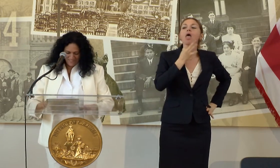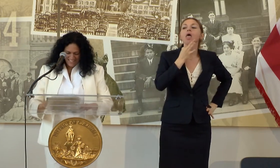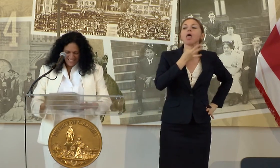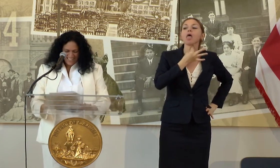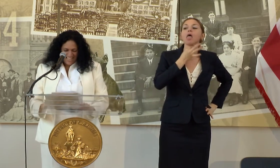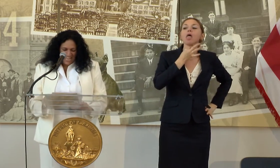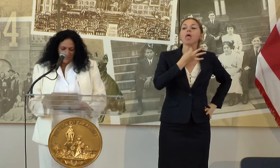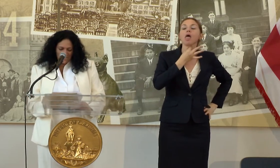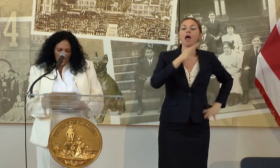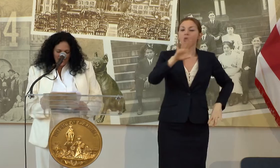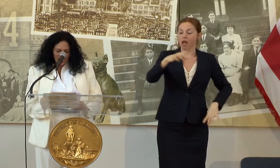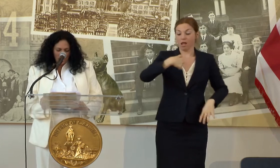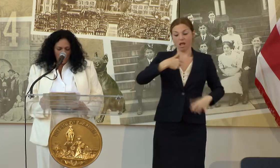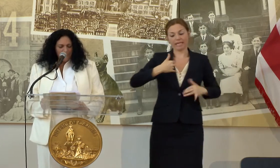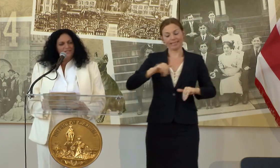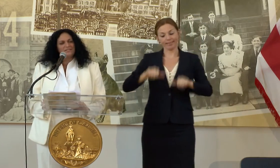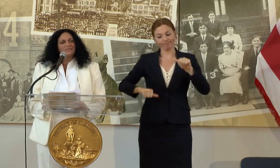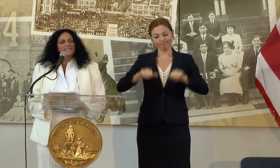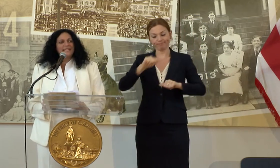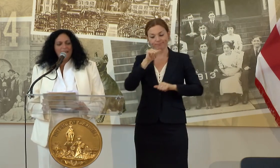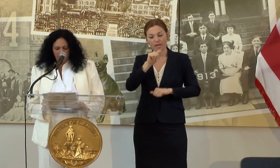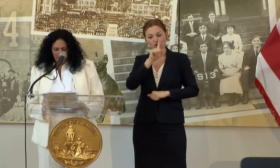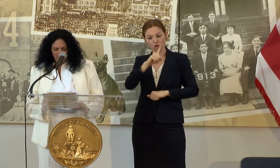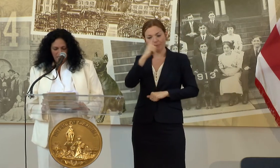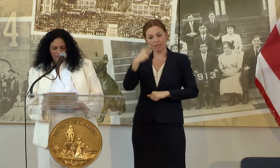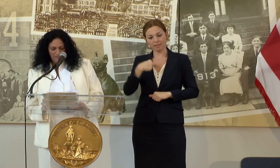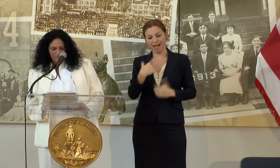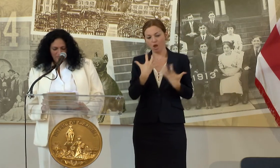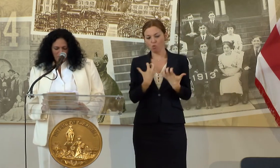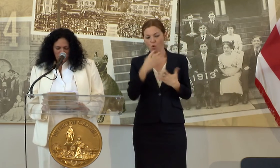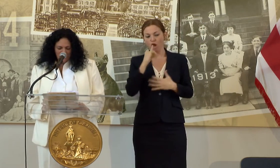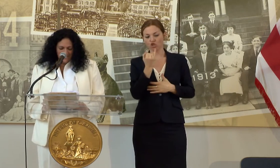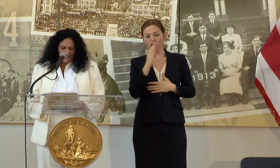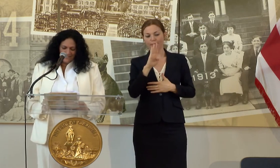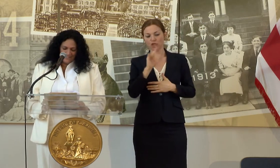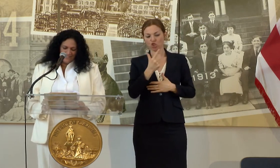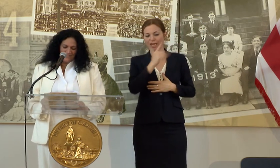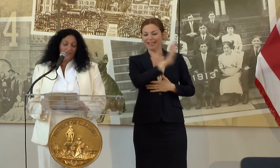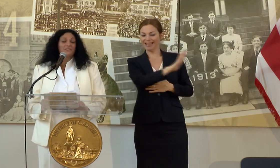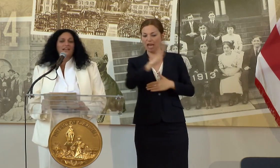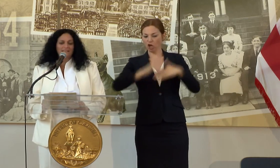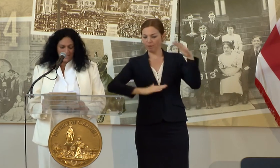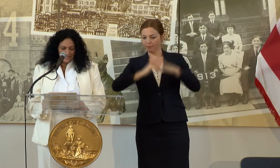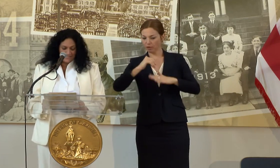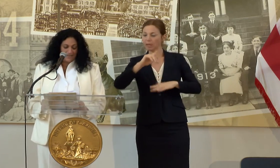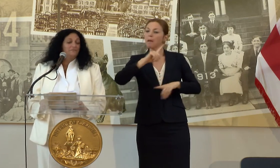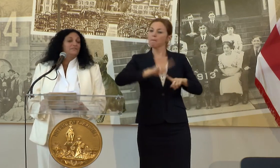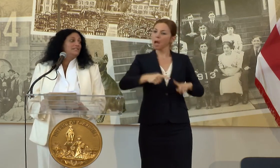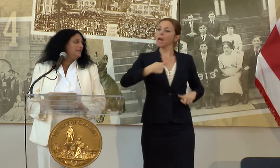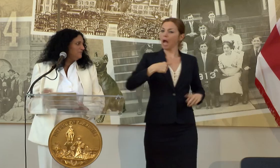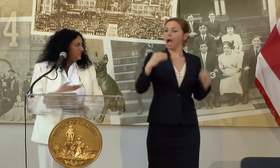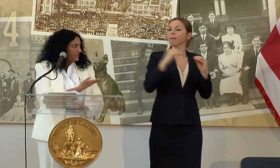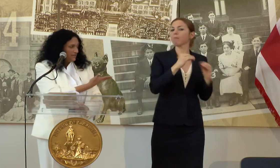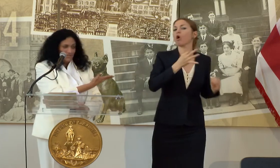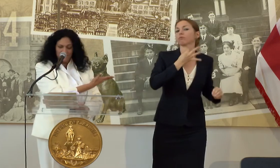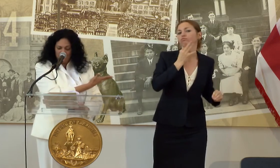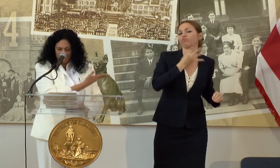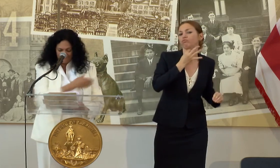BUT IT WAS NOT UNTIL ROBIN SORT OF SANDBAGGED ME WITH A MEETING UP AT GALLAUDET TEAM VISIONARIES.